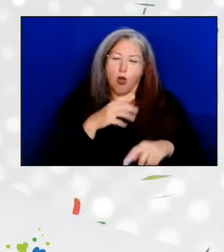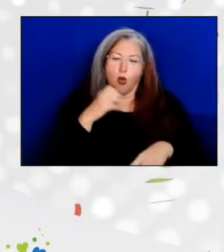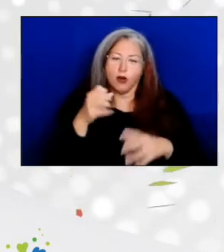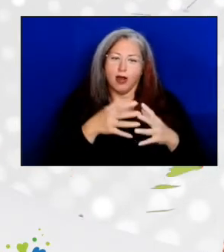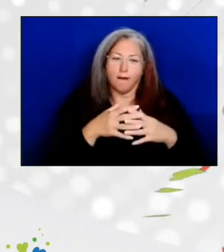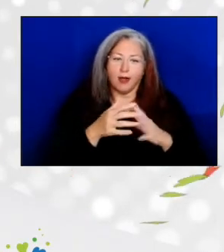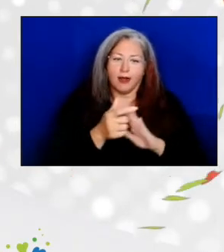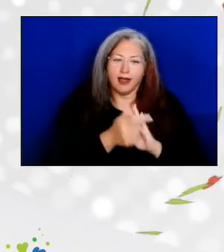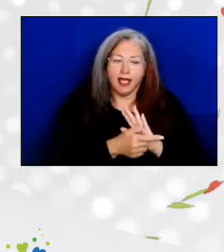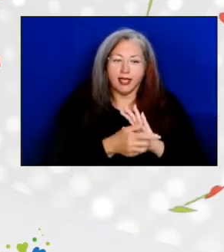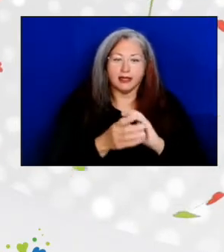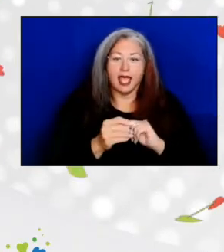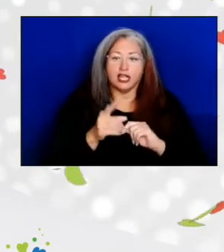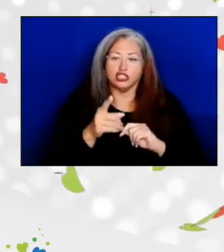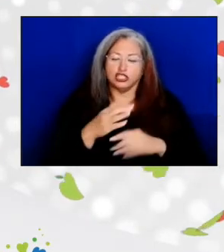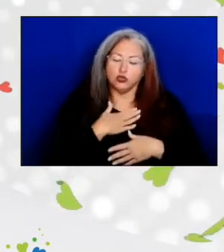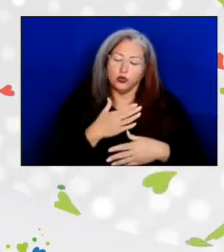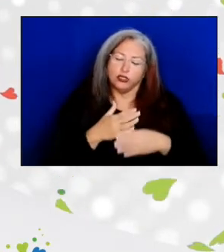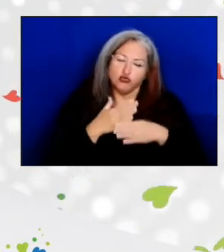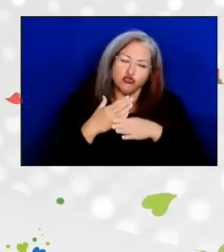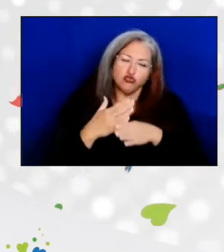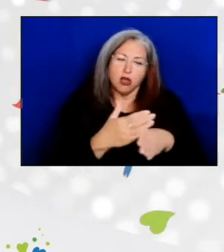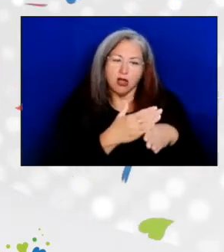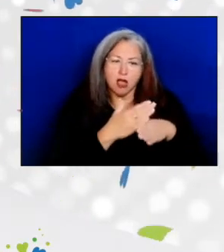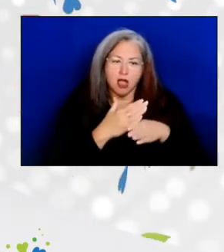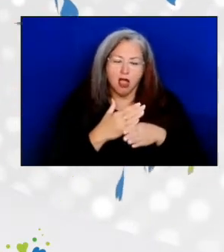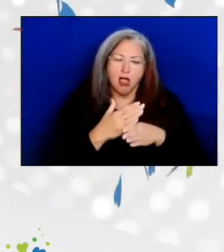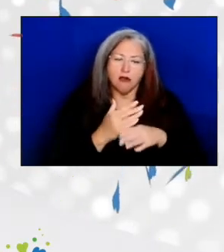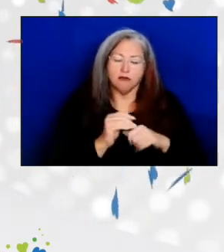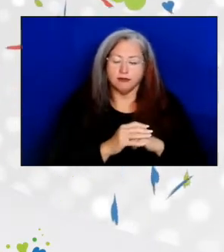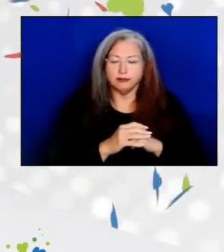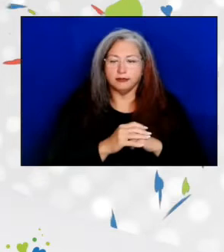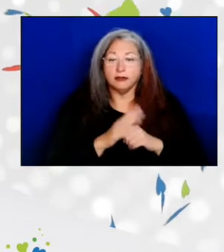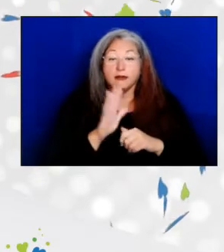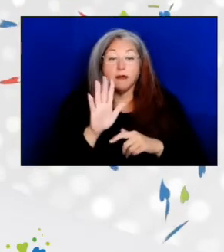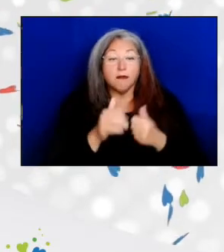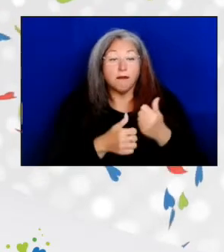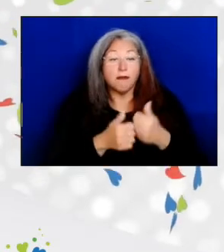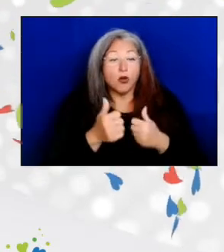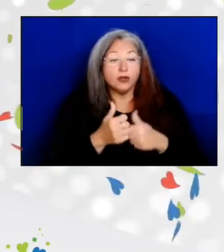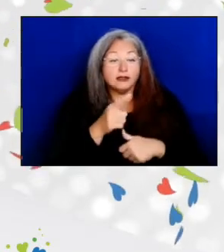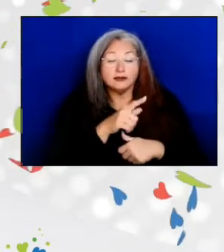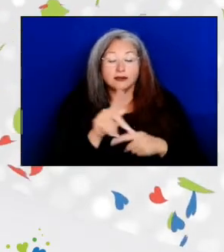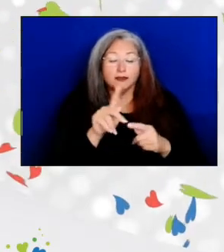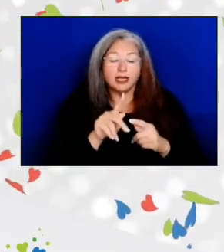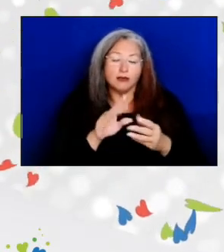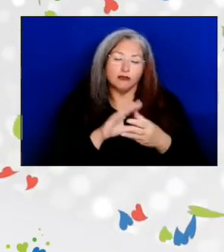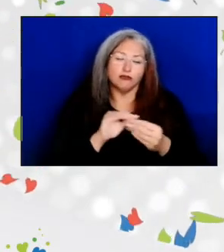to share that deep understanding with others. Most of all, her colleagues lauded her dedication